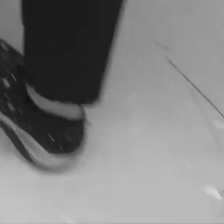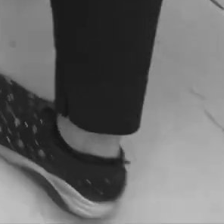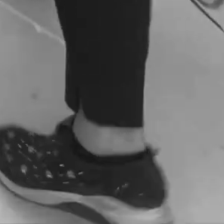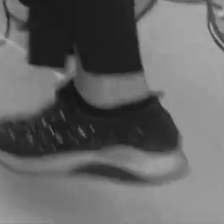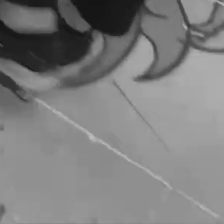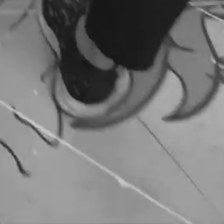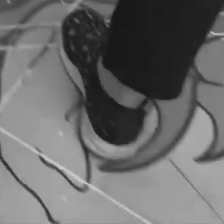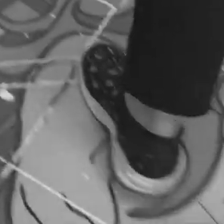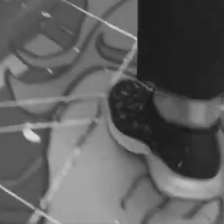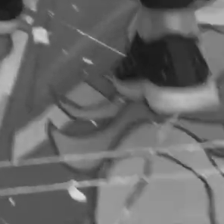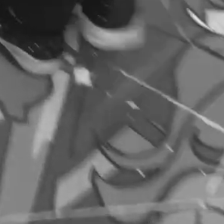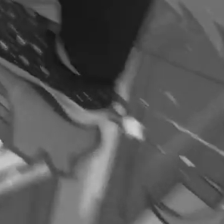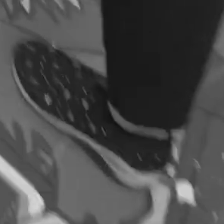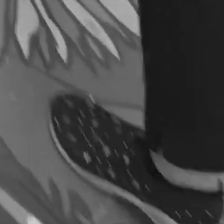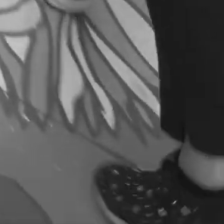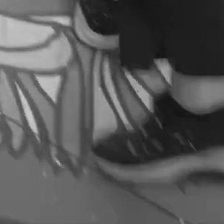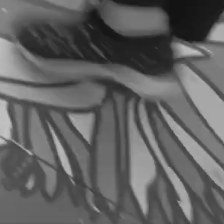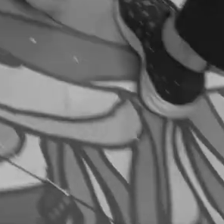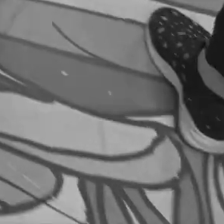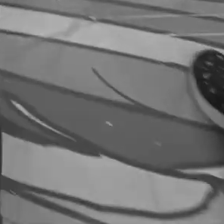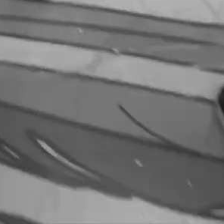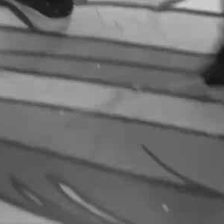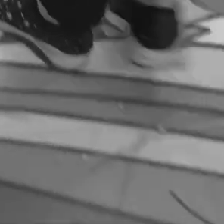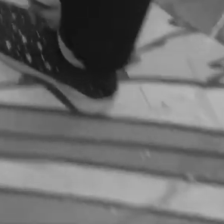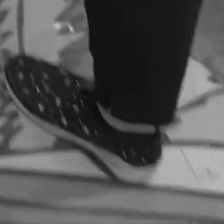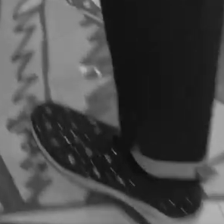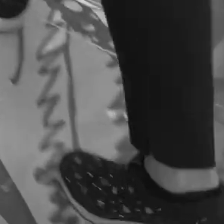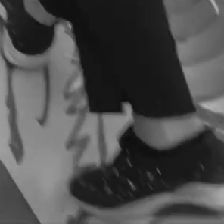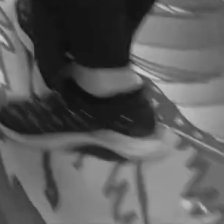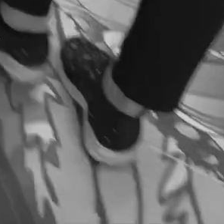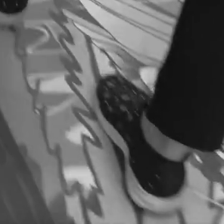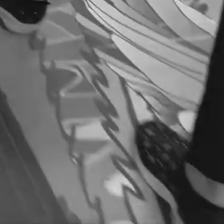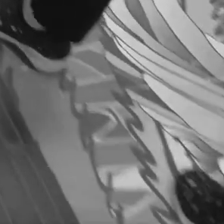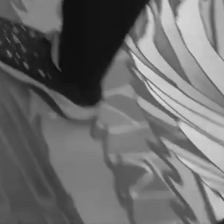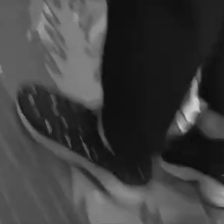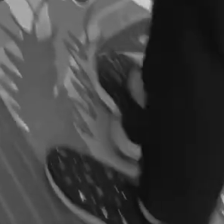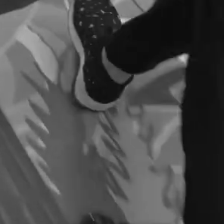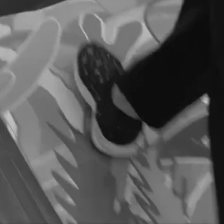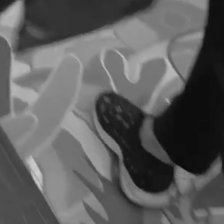[Melina Hernandes Reis walks with her guide dog by the São Paulo Cultural Center]